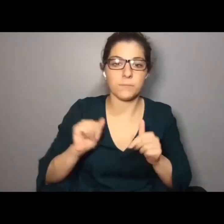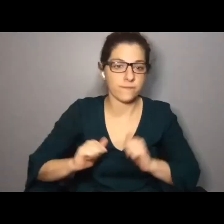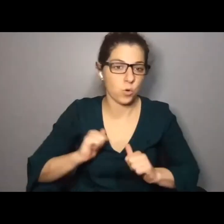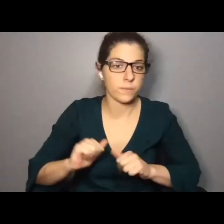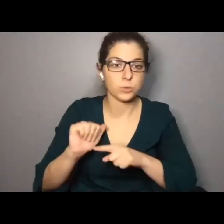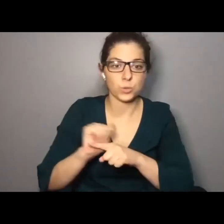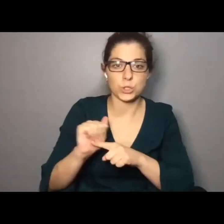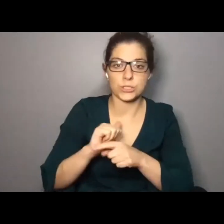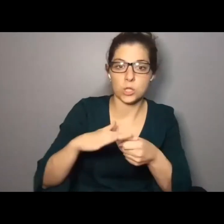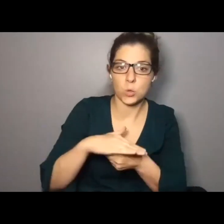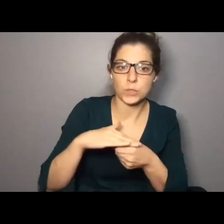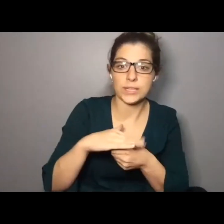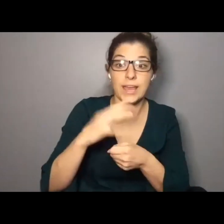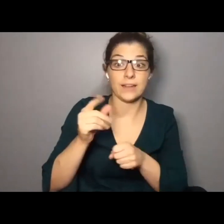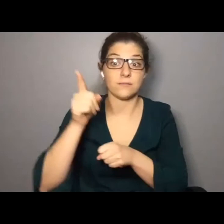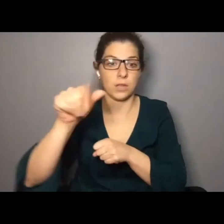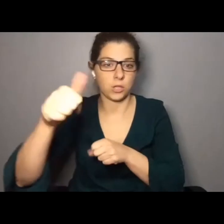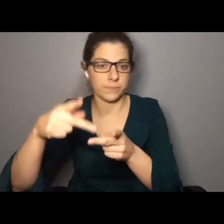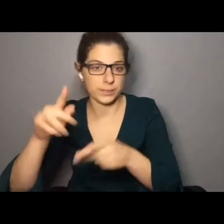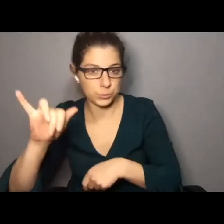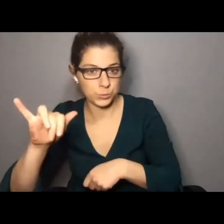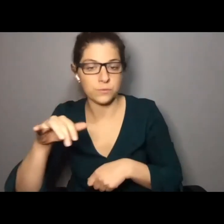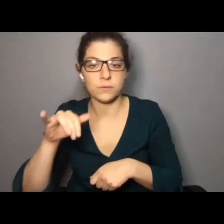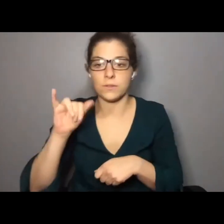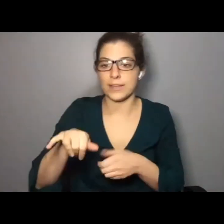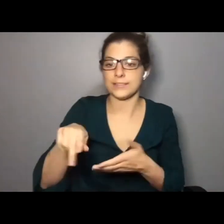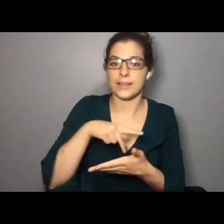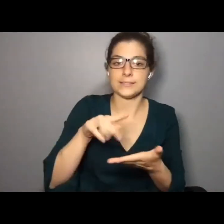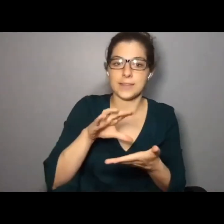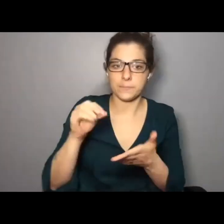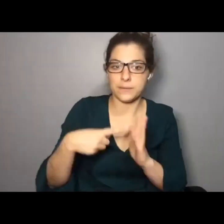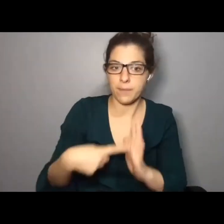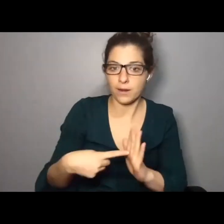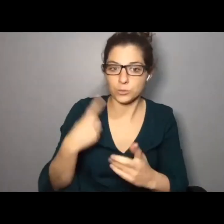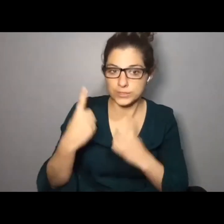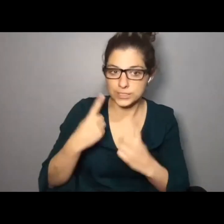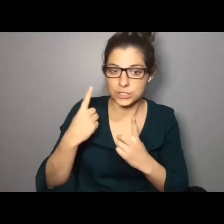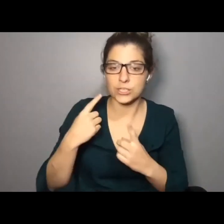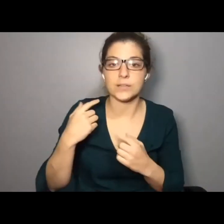rehearses locally and abroad, so there's the Dance Company model to consider. We